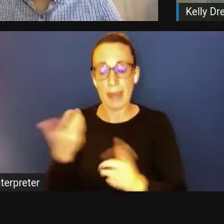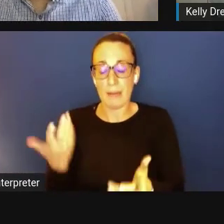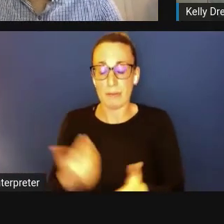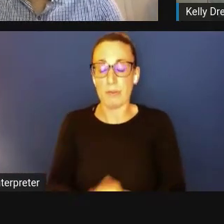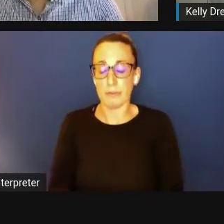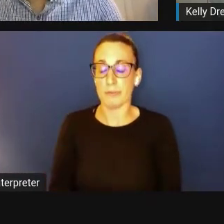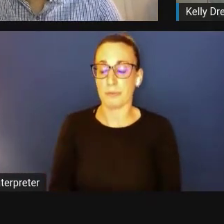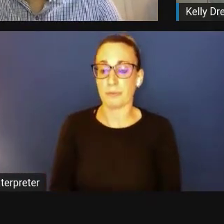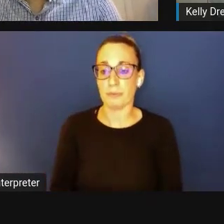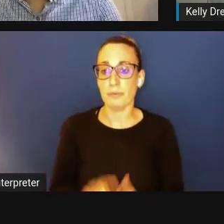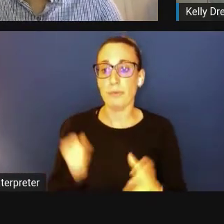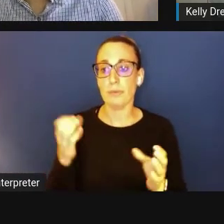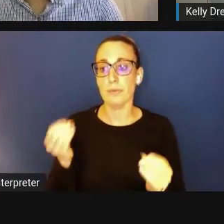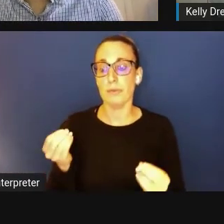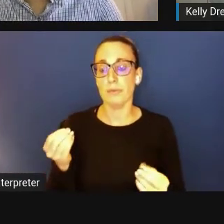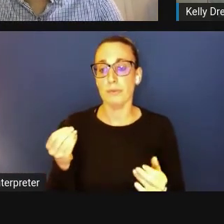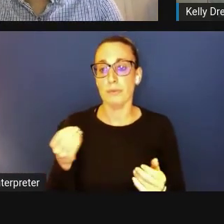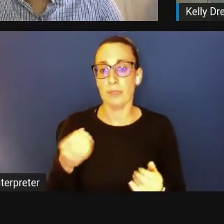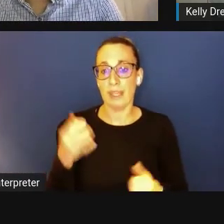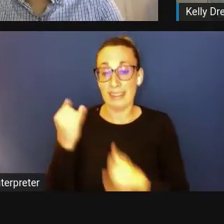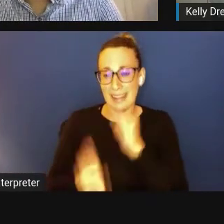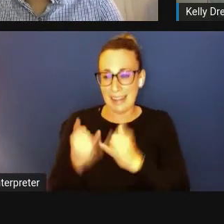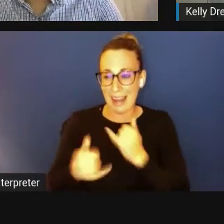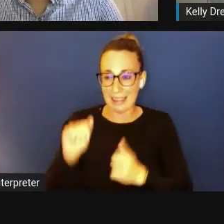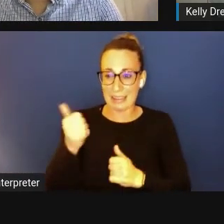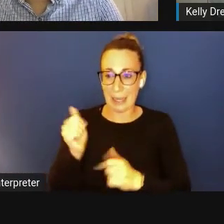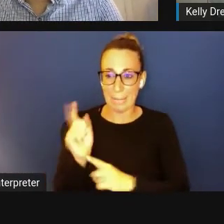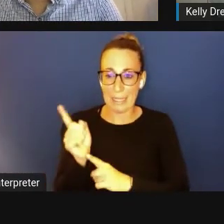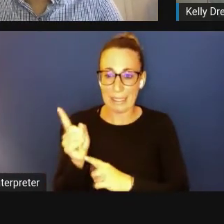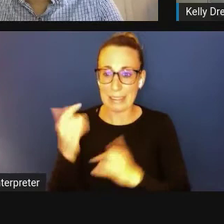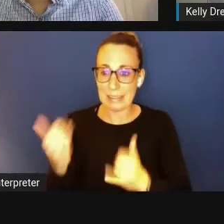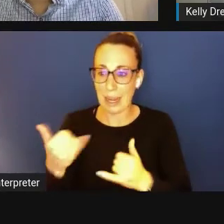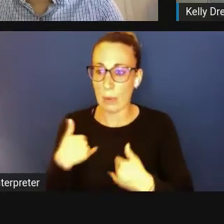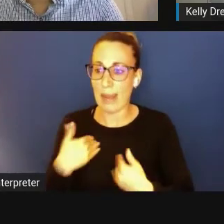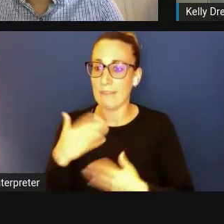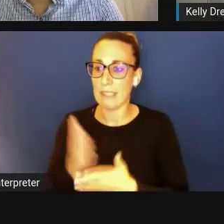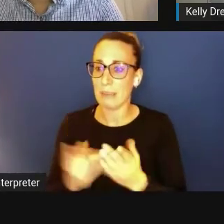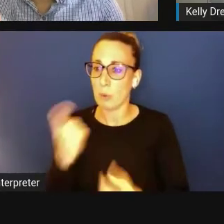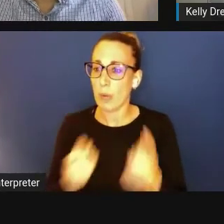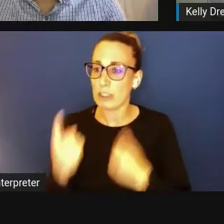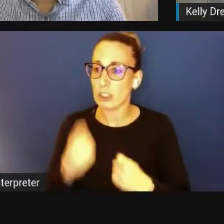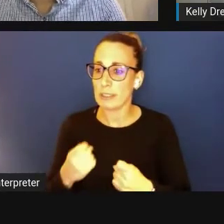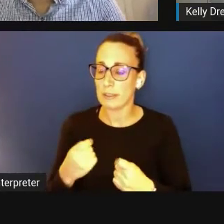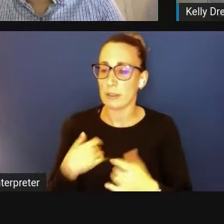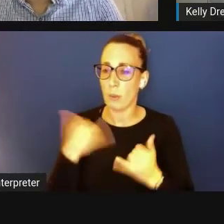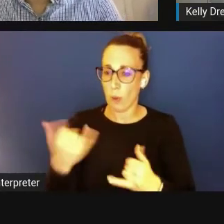So the last 10 minutes, let's get to some of the questions. One of the questions that I'm seeing quite a bit is,